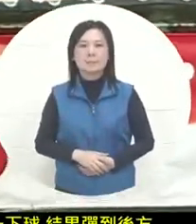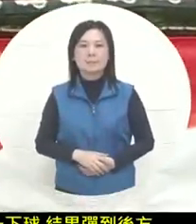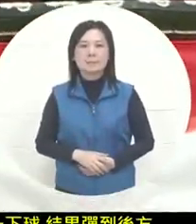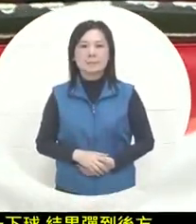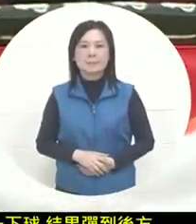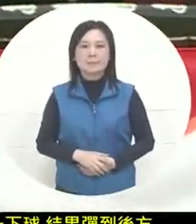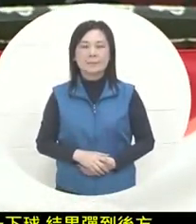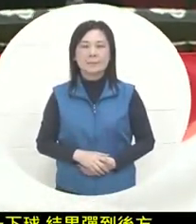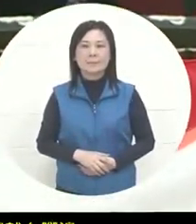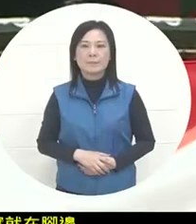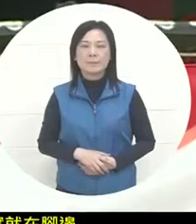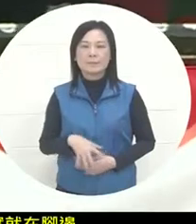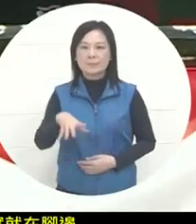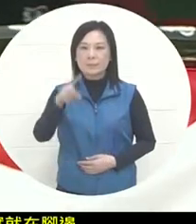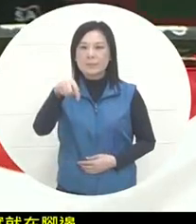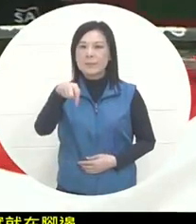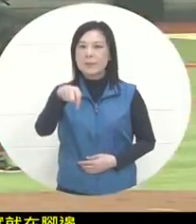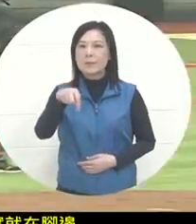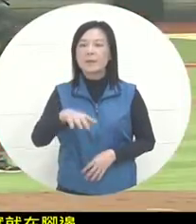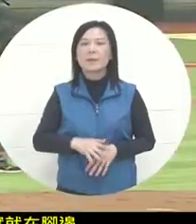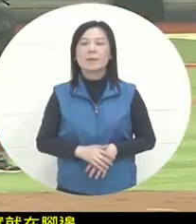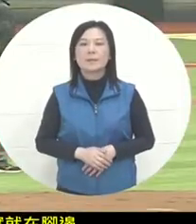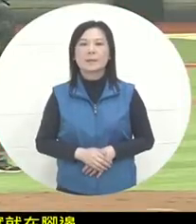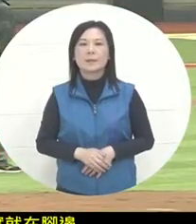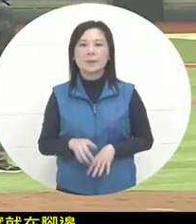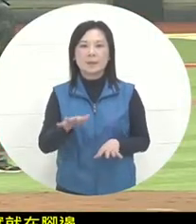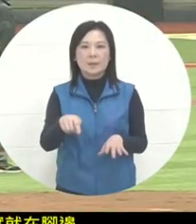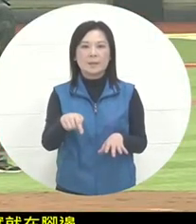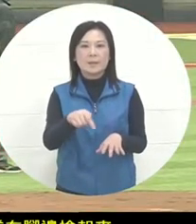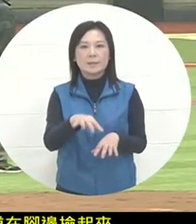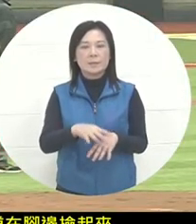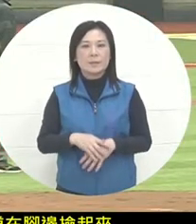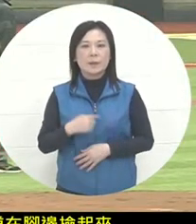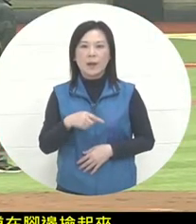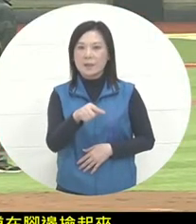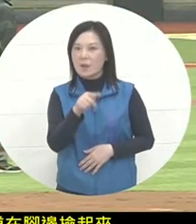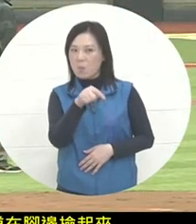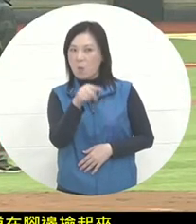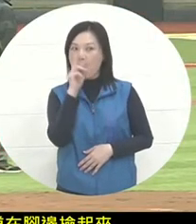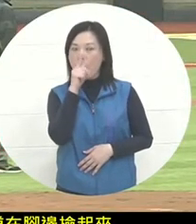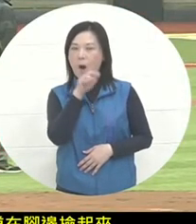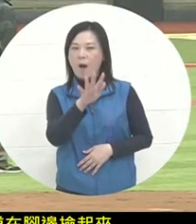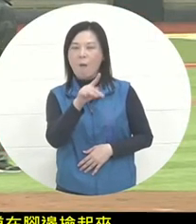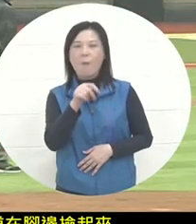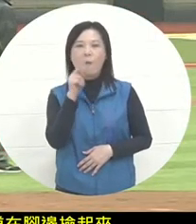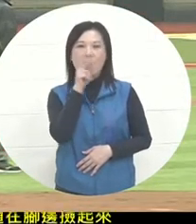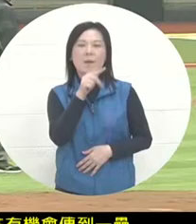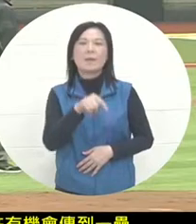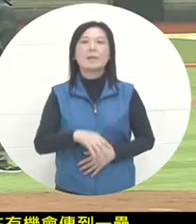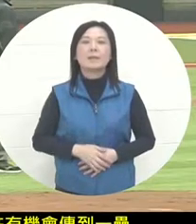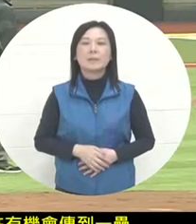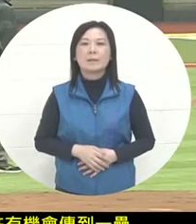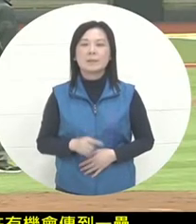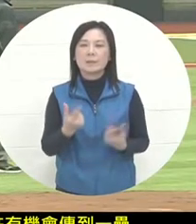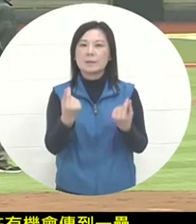so he is a pioneer. At this time, drawspar also relied on the opponent's error. It's the same. When 5 people were out,